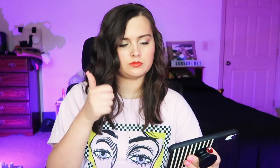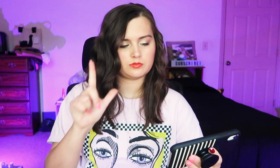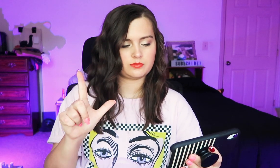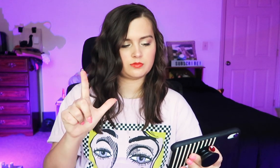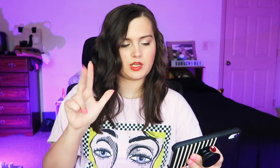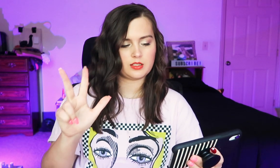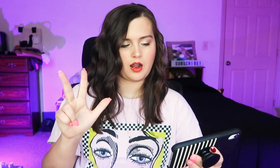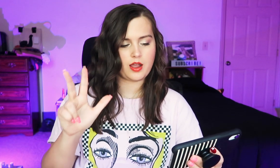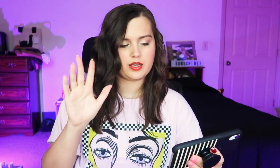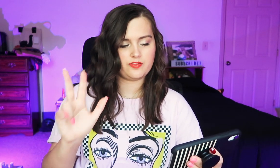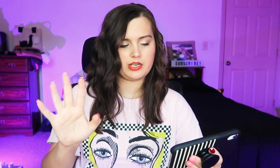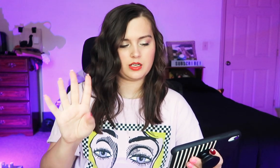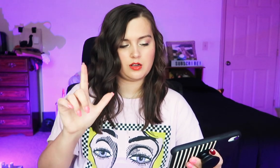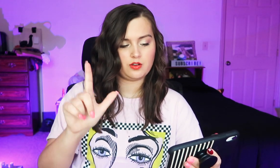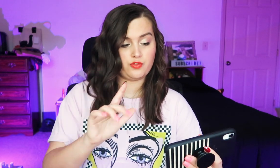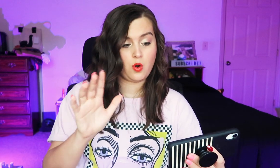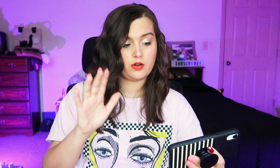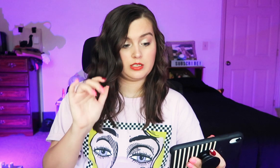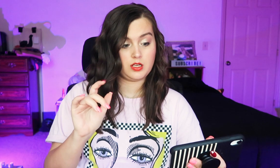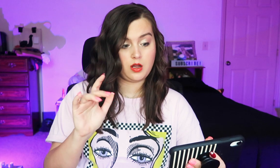1, 2, 3, 4- oh no!